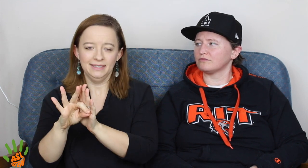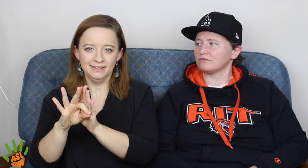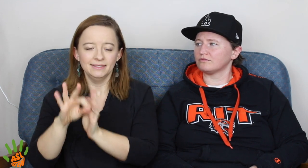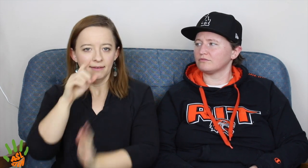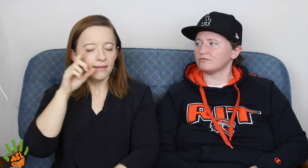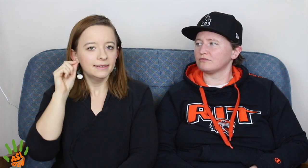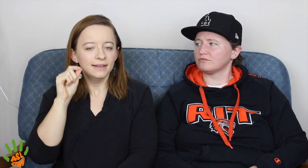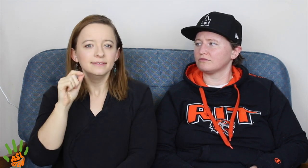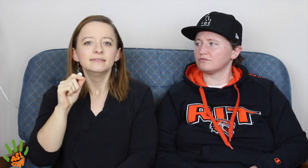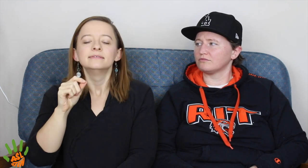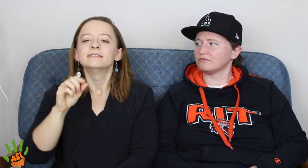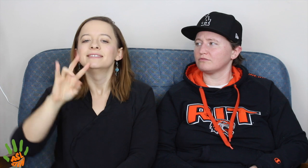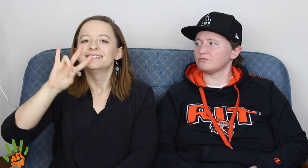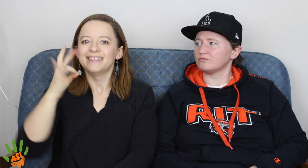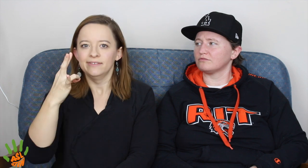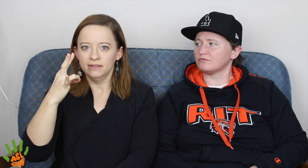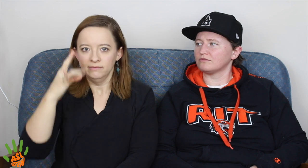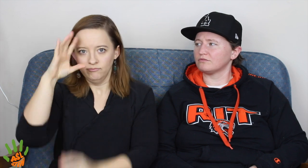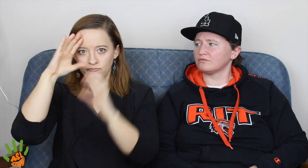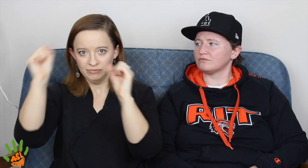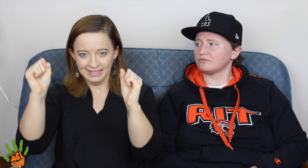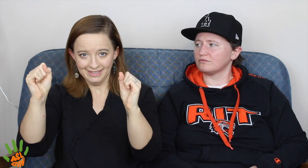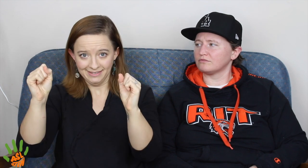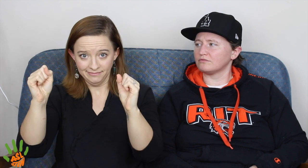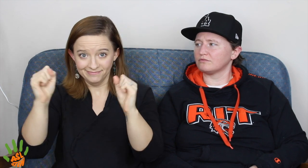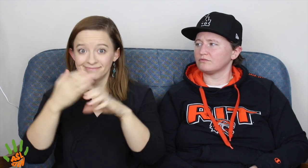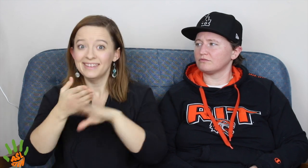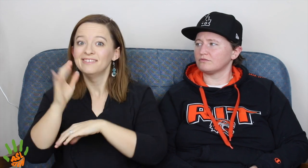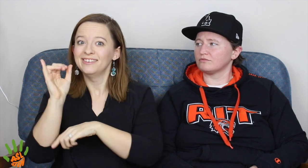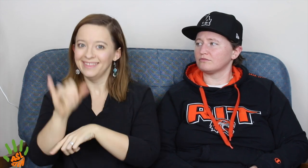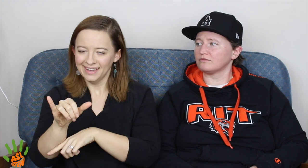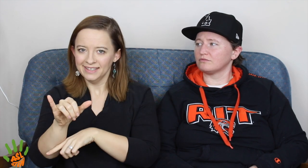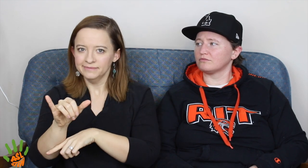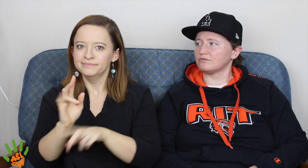So she was the one chosed to be Gallaudet's 7th president.